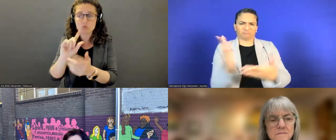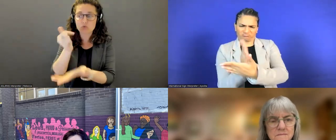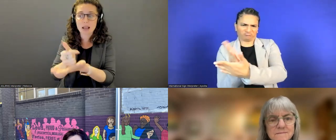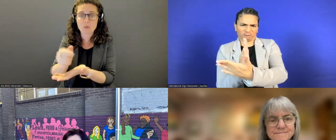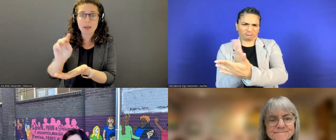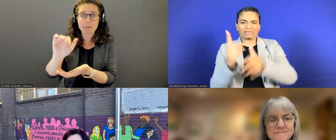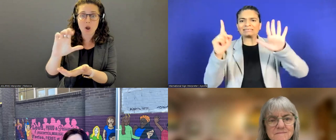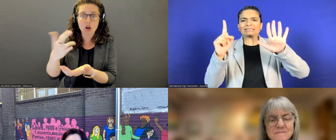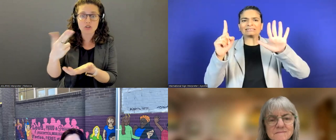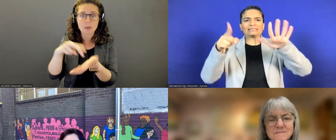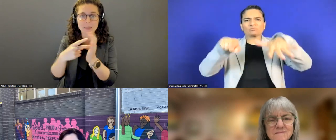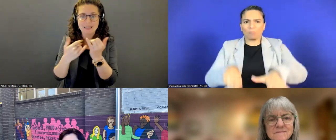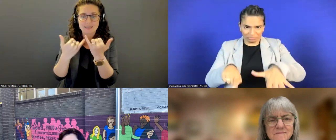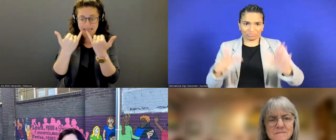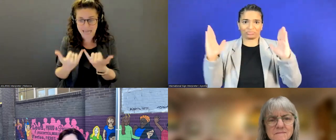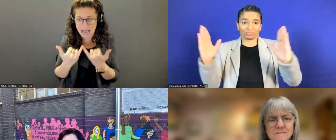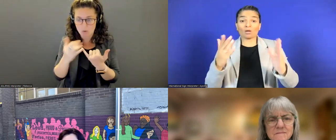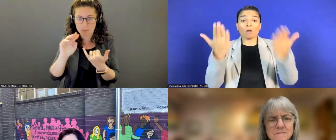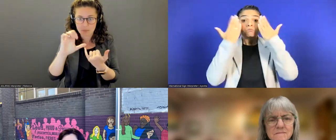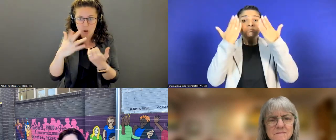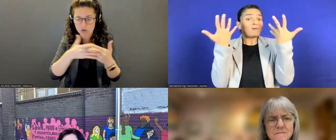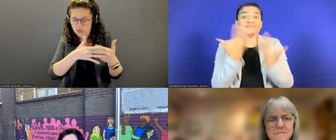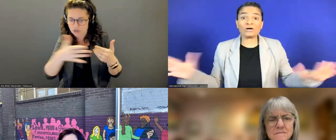now until six months after to apply for those roles.